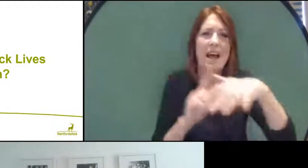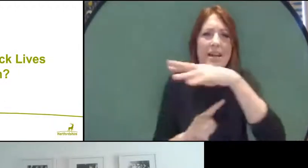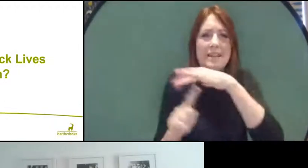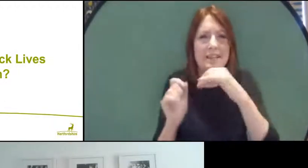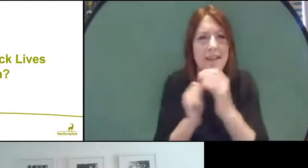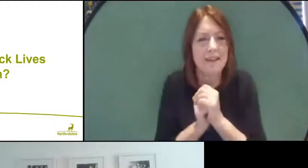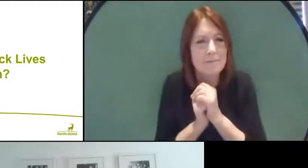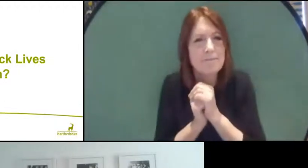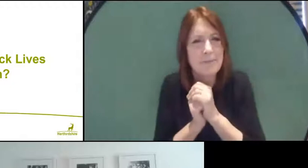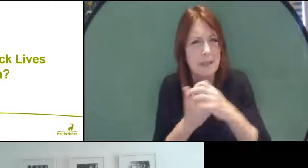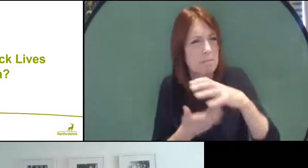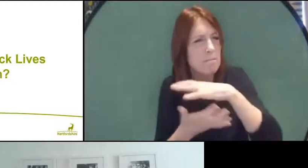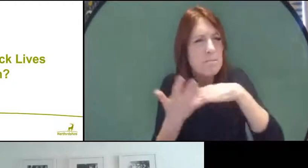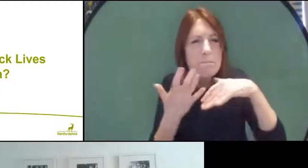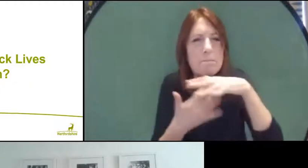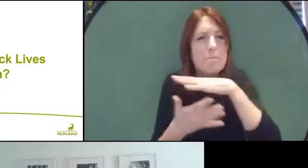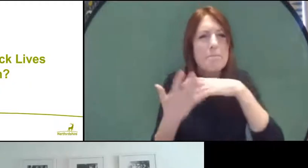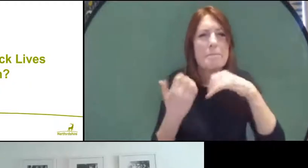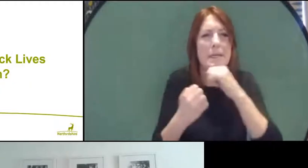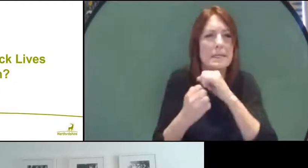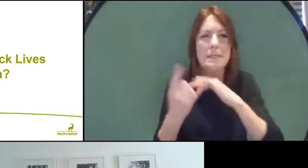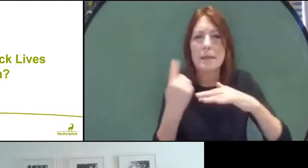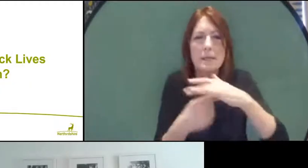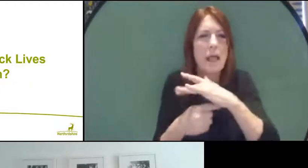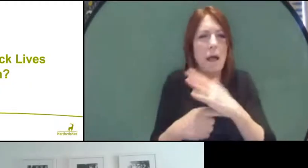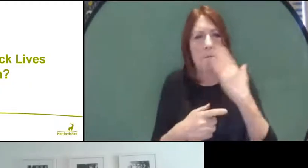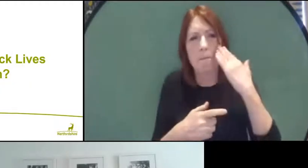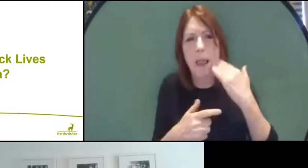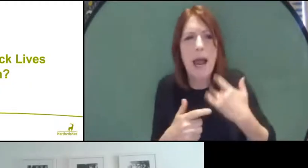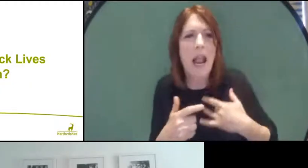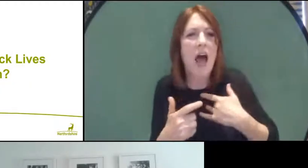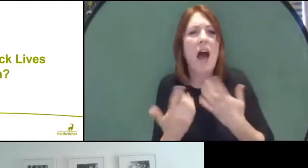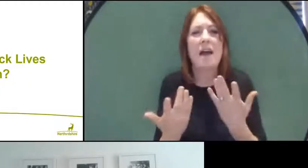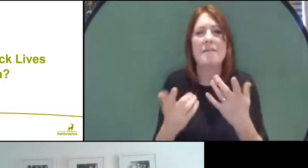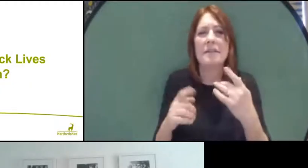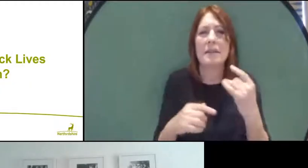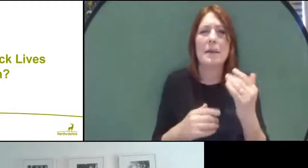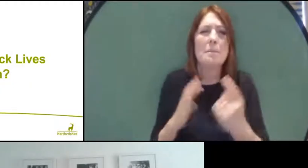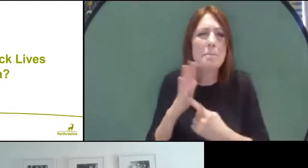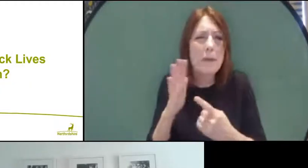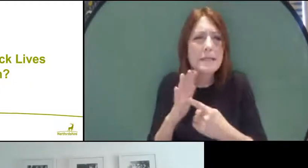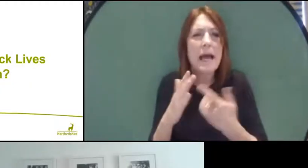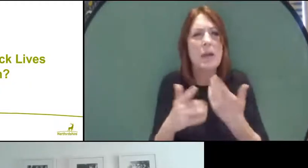that Black Lives Matter and all the implications are built into recruitment processes in schools,